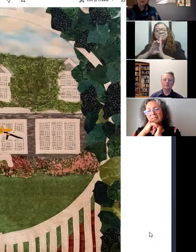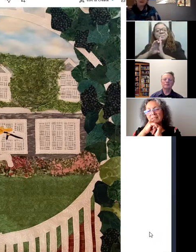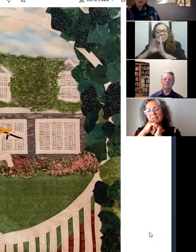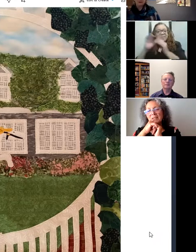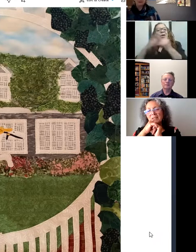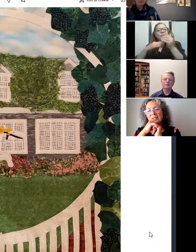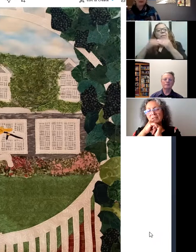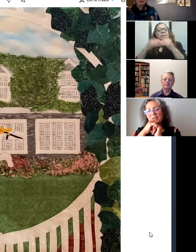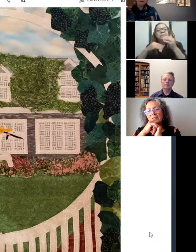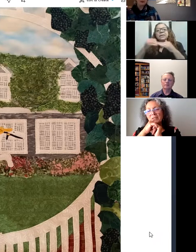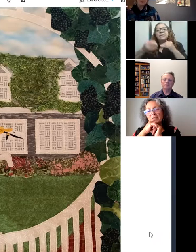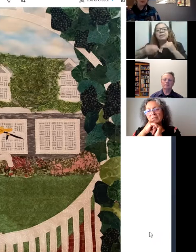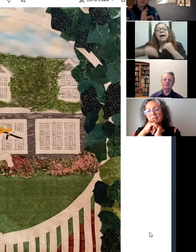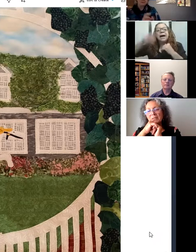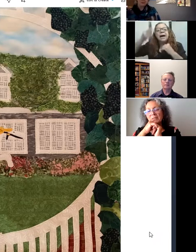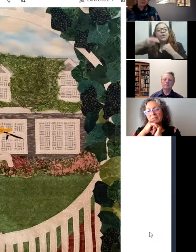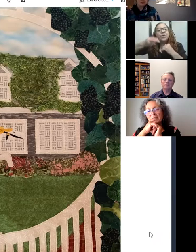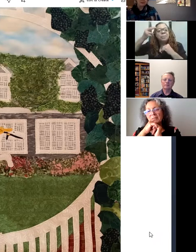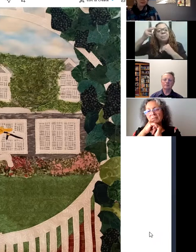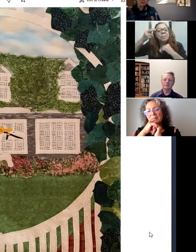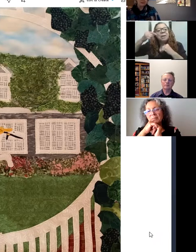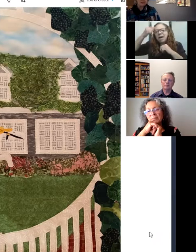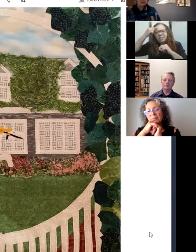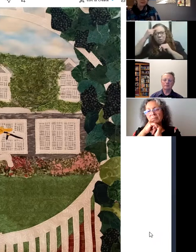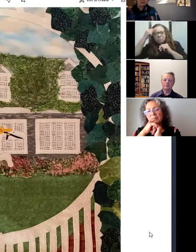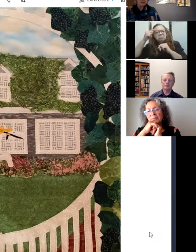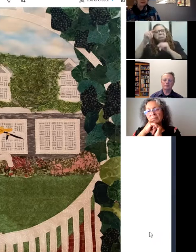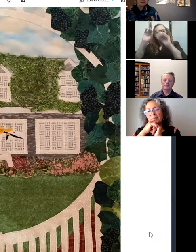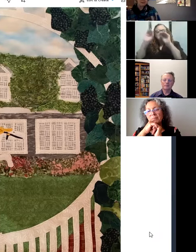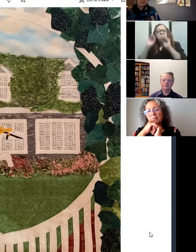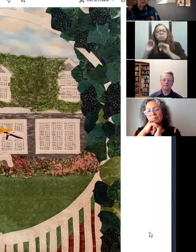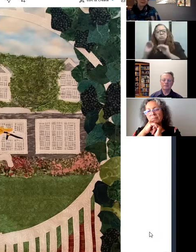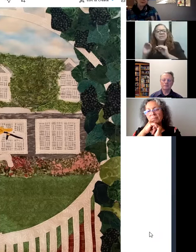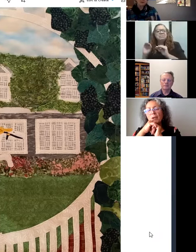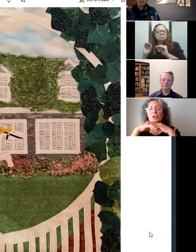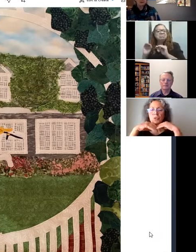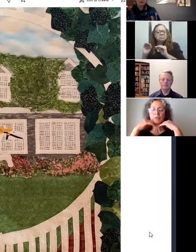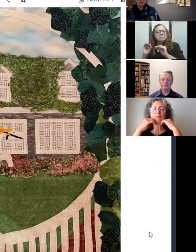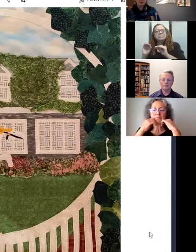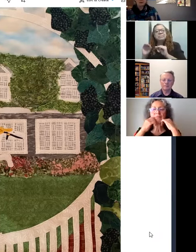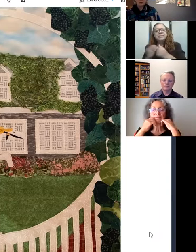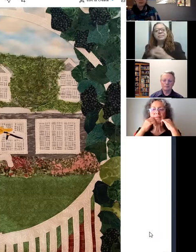Um, but, you know, I thought that was sort of a nice... People who know it